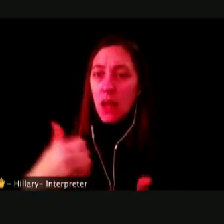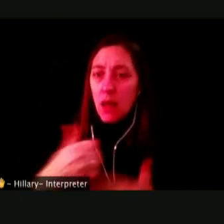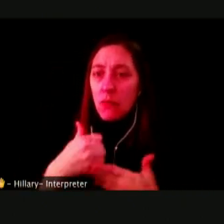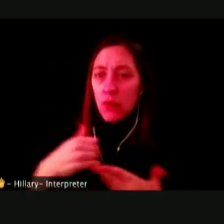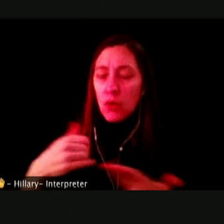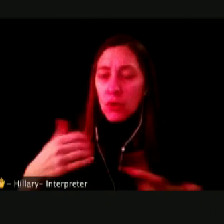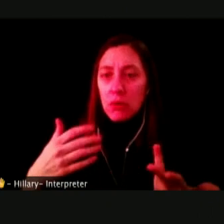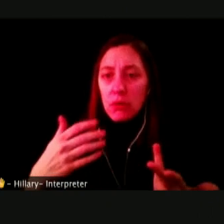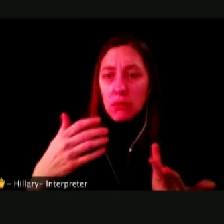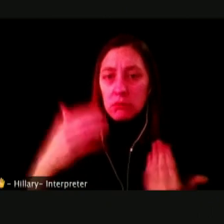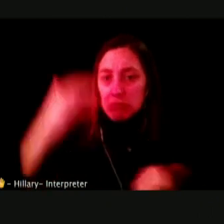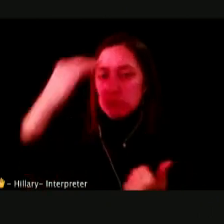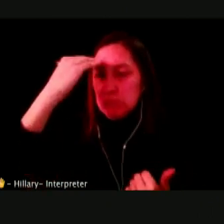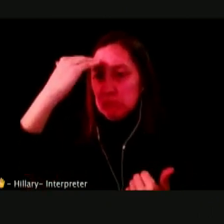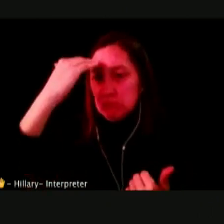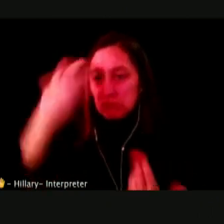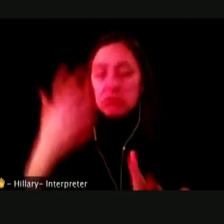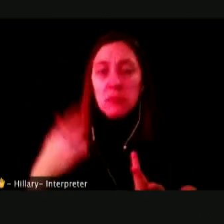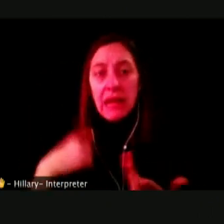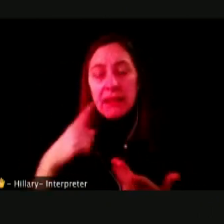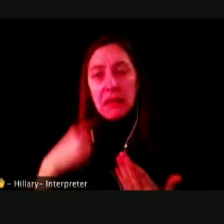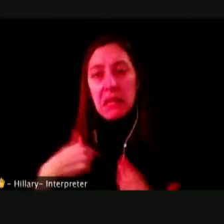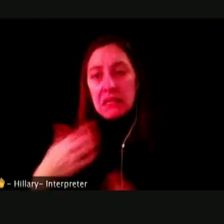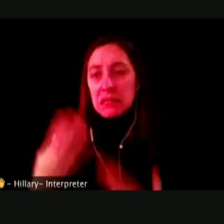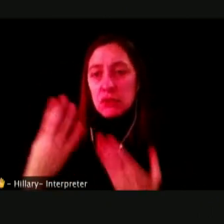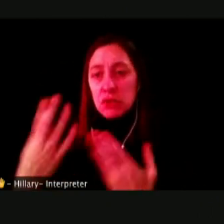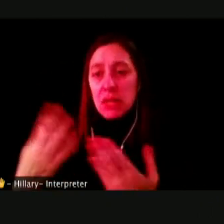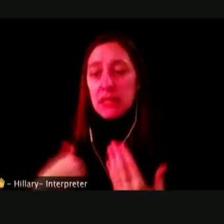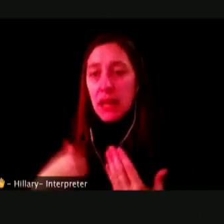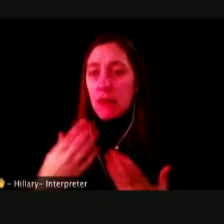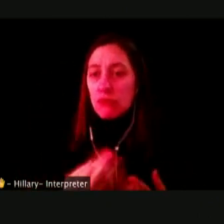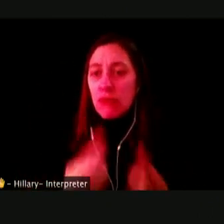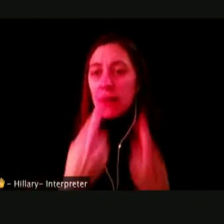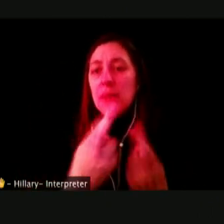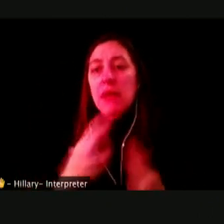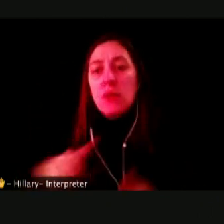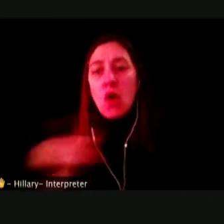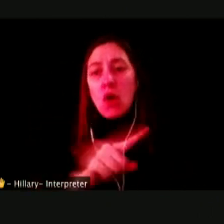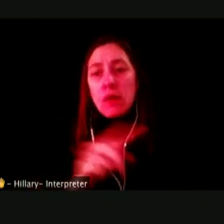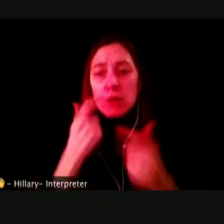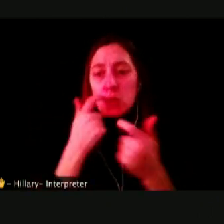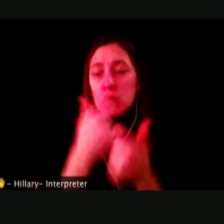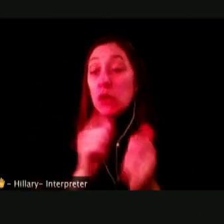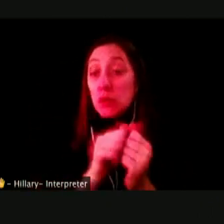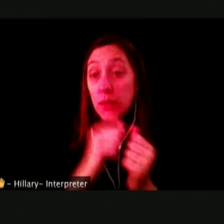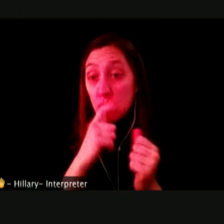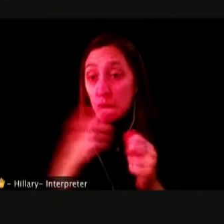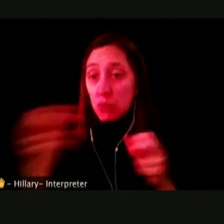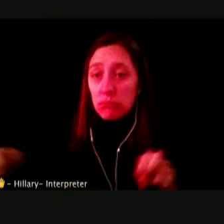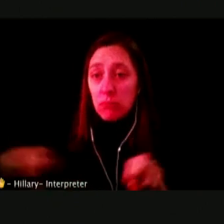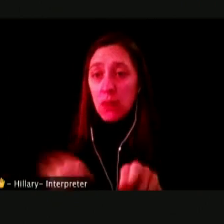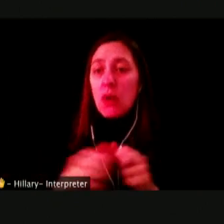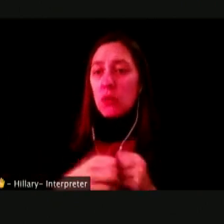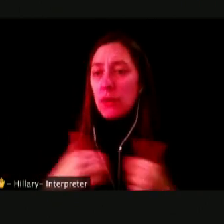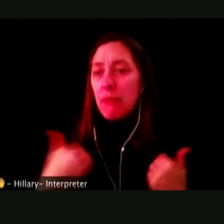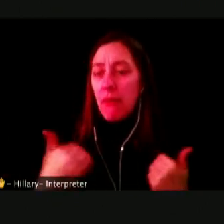AND I THINK I SUGGEST, I RECOMMEND YOU WATCH THIS WITH YOUR YOUNGSTERS AT HOME.